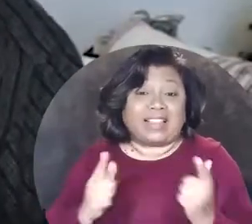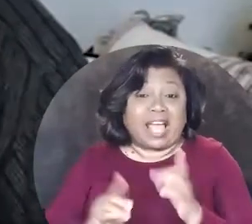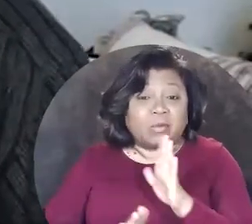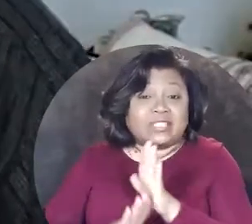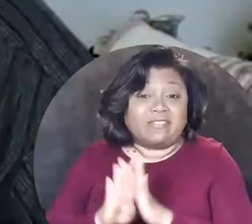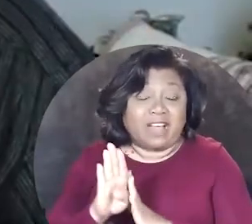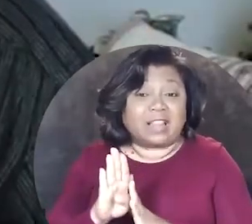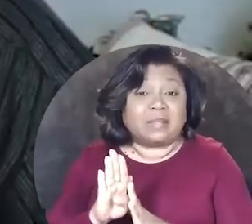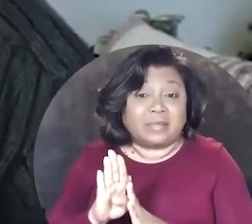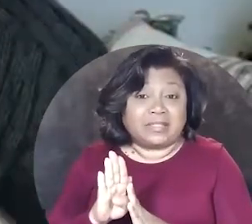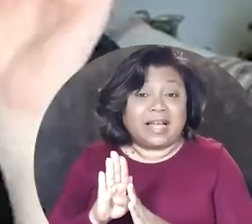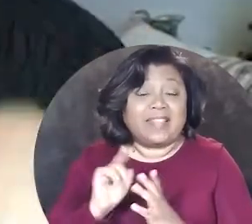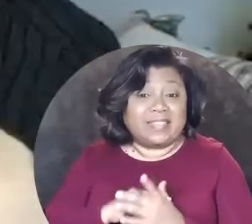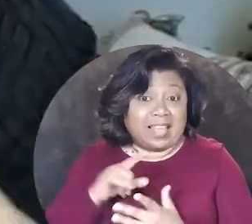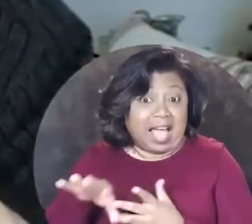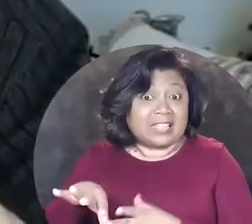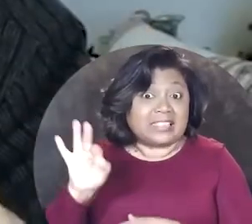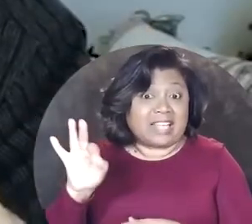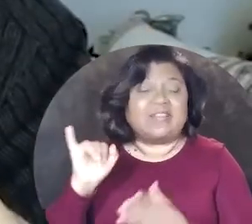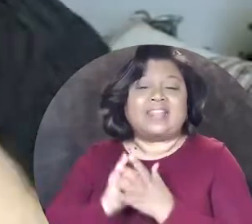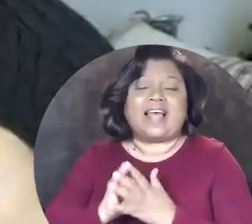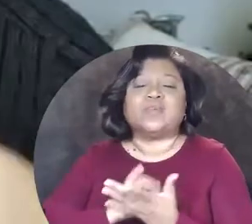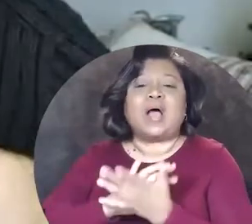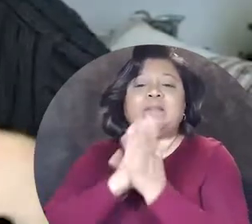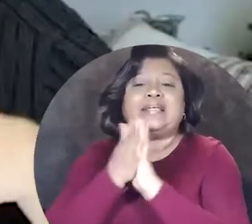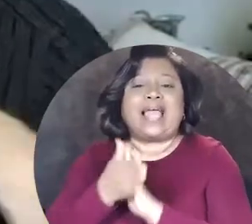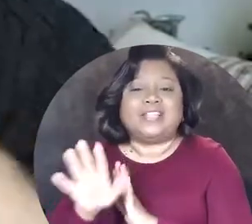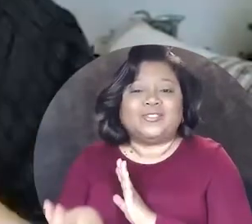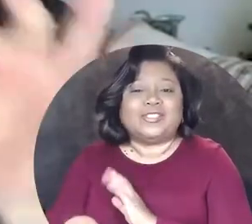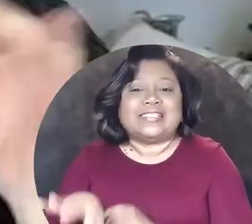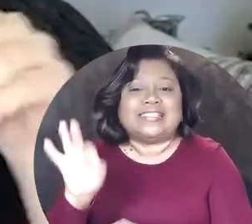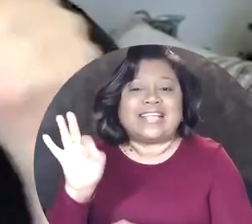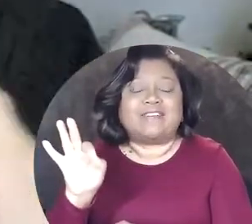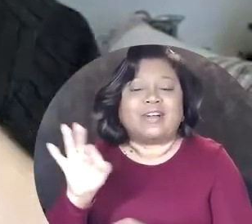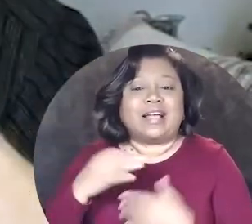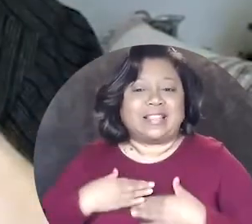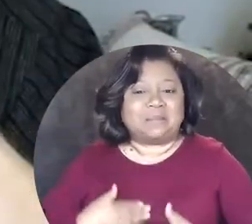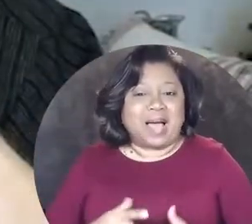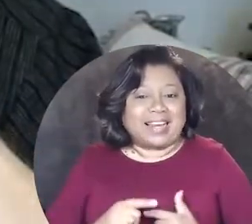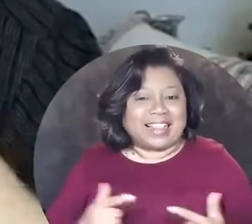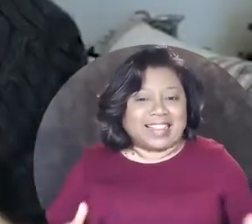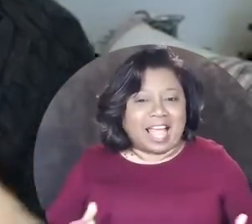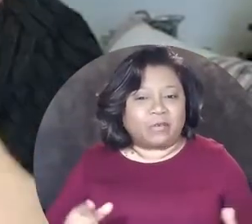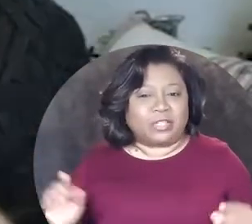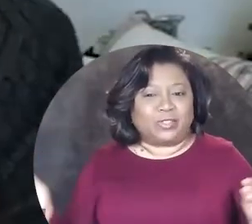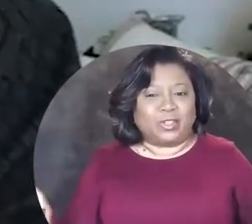language development that I discovered and that's where I began to discover the body language